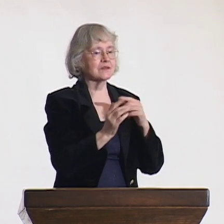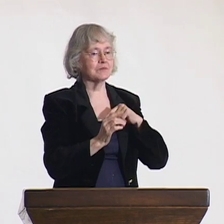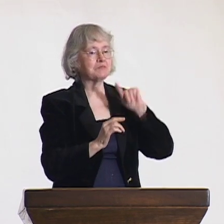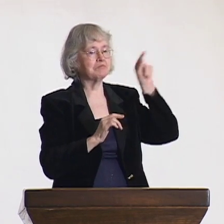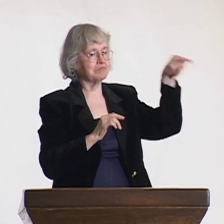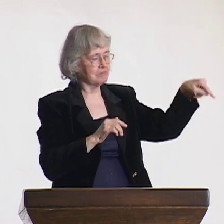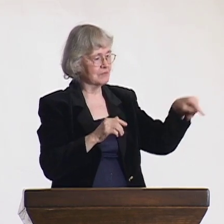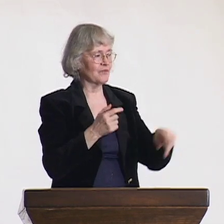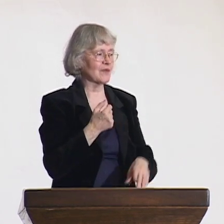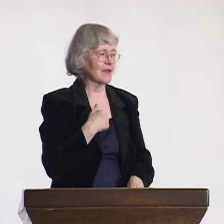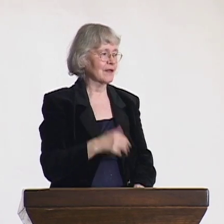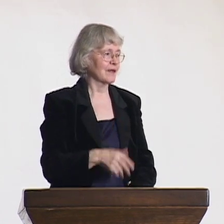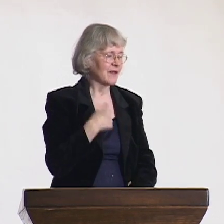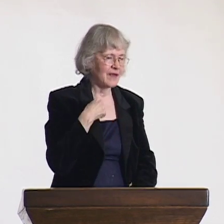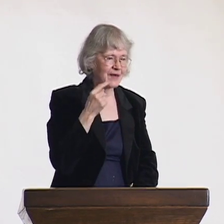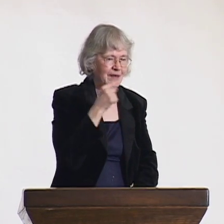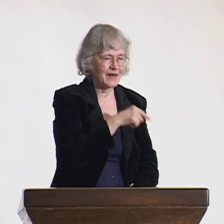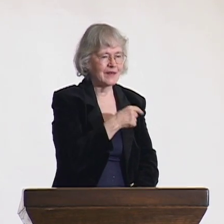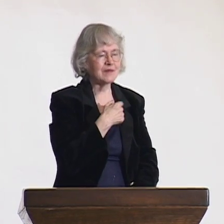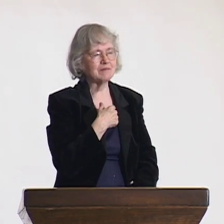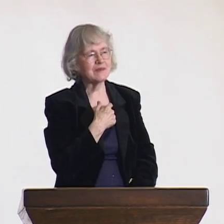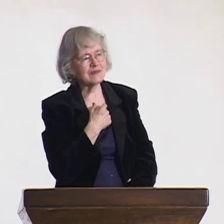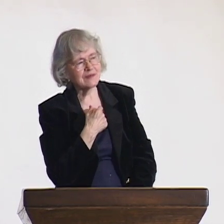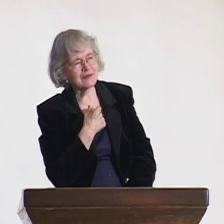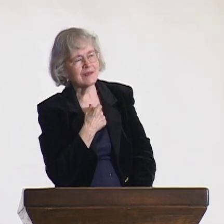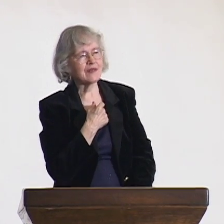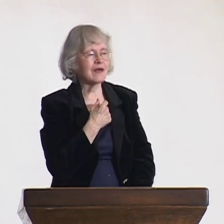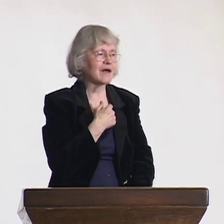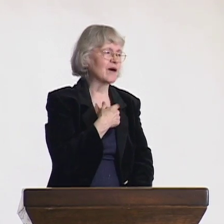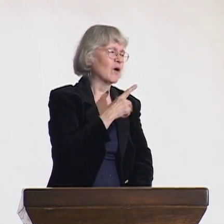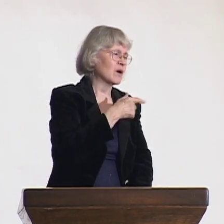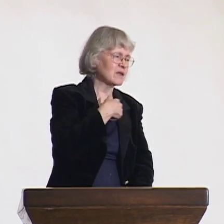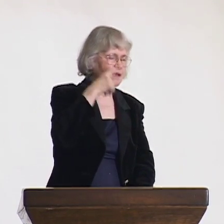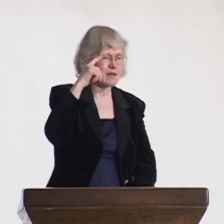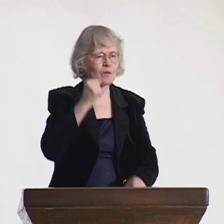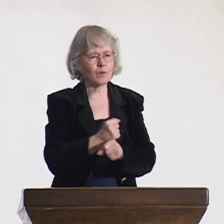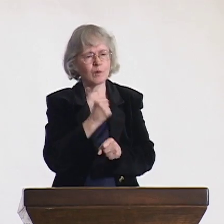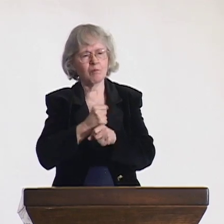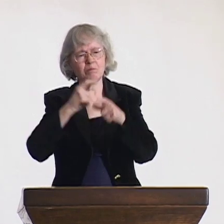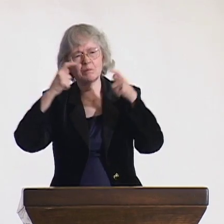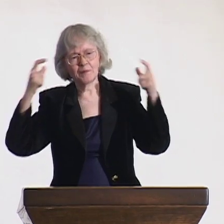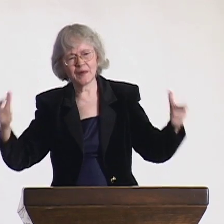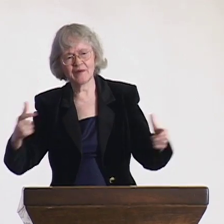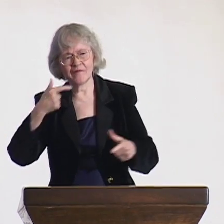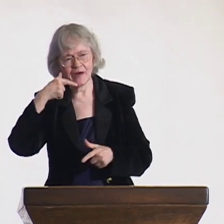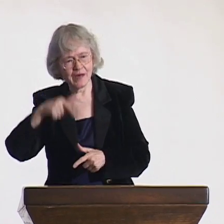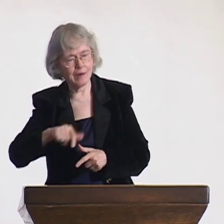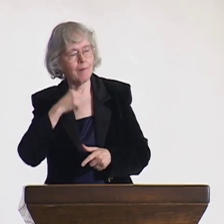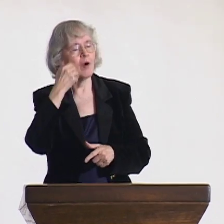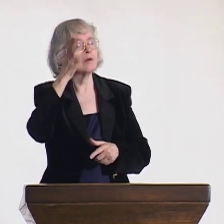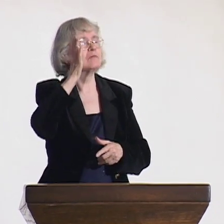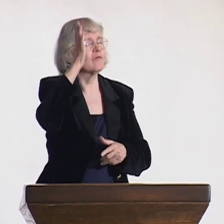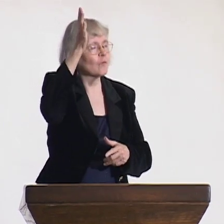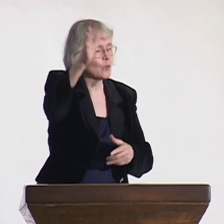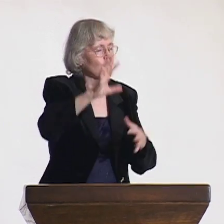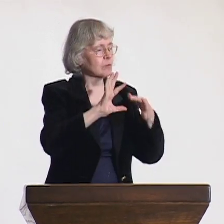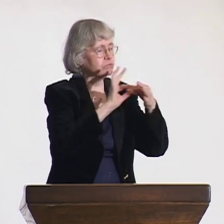So they asked the FAD to work with them in collaboration to formalize opportunities for adults in the country.